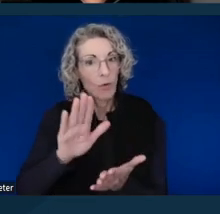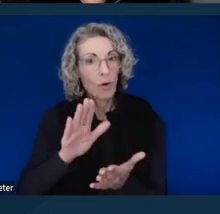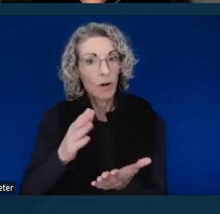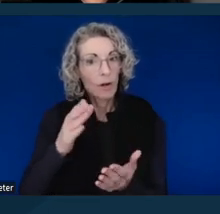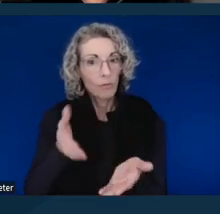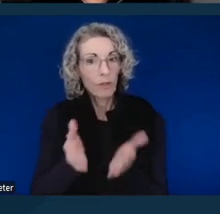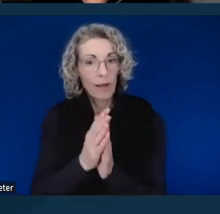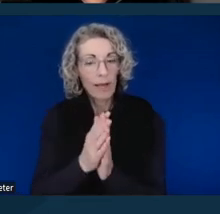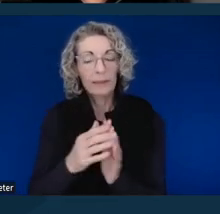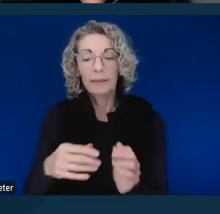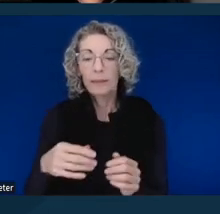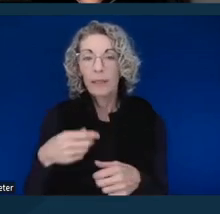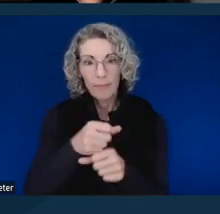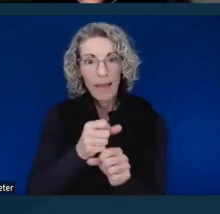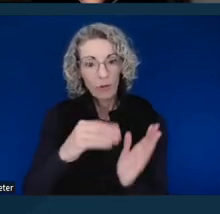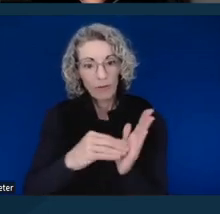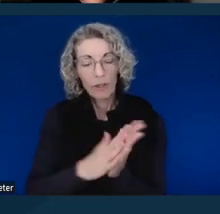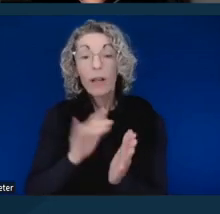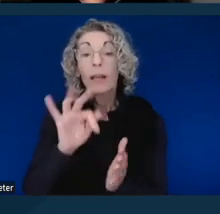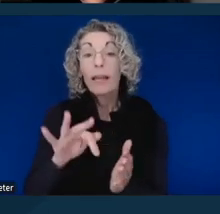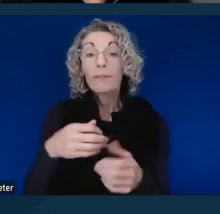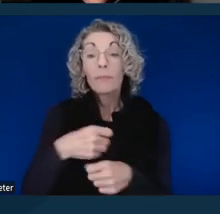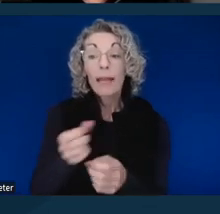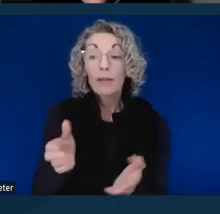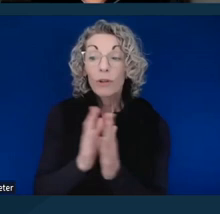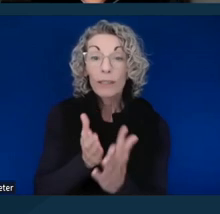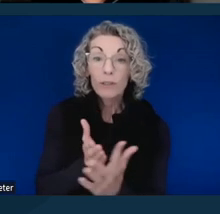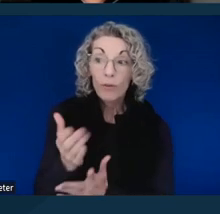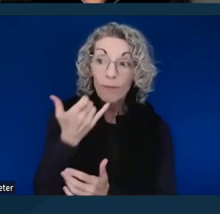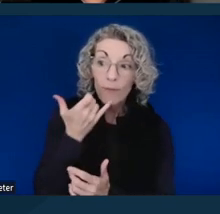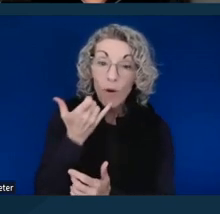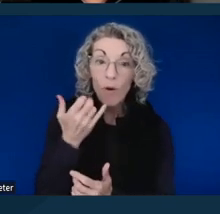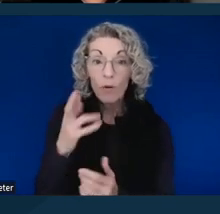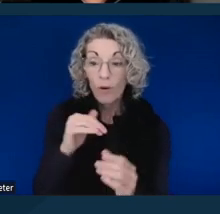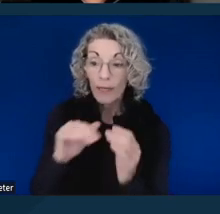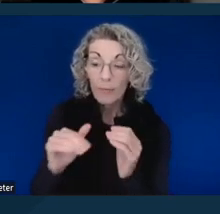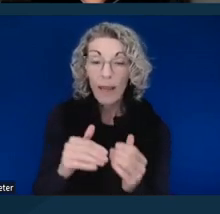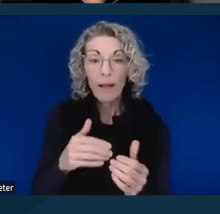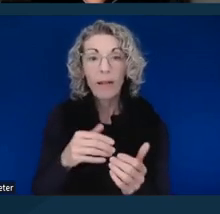So if you're making your request by phone or by email, take notes, keep copies of the emails,